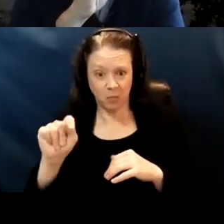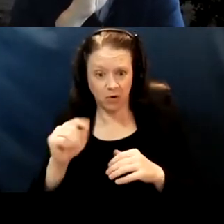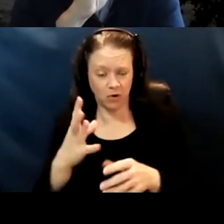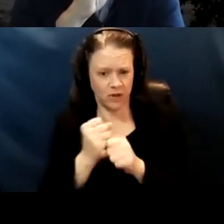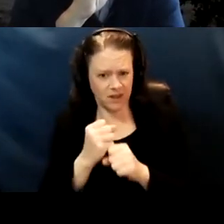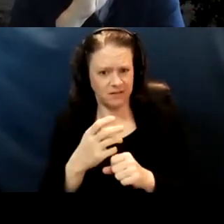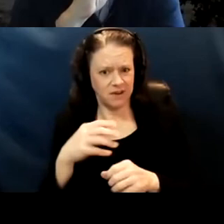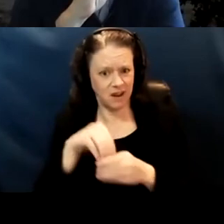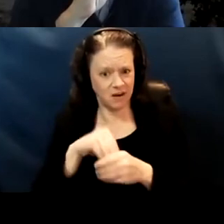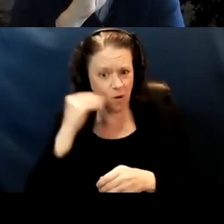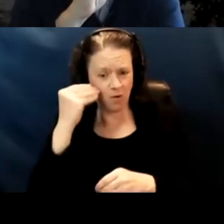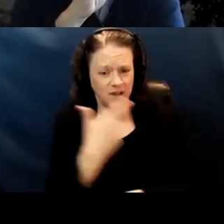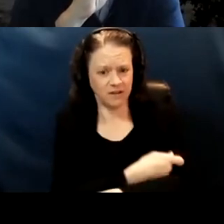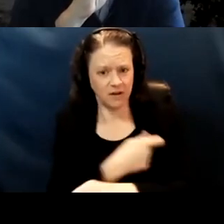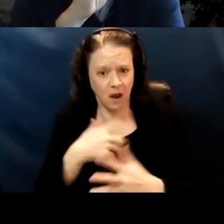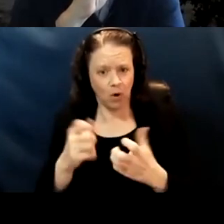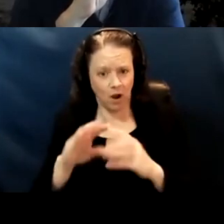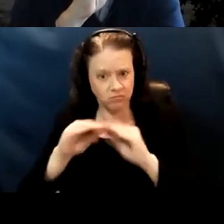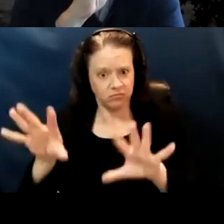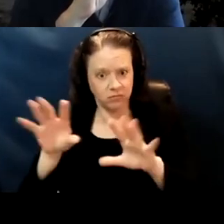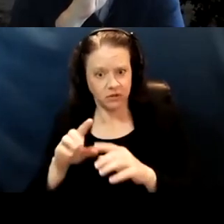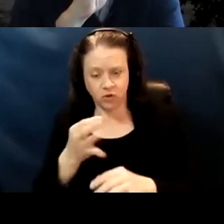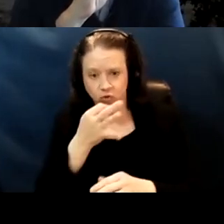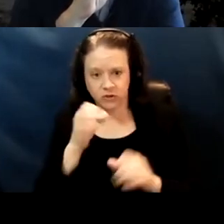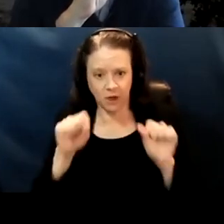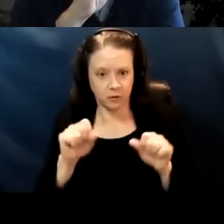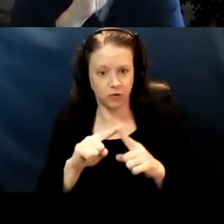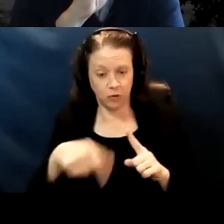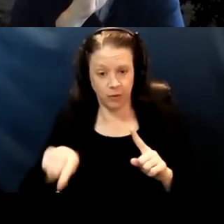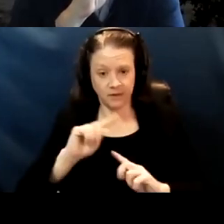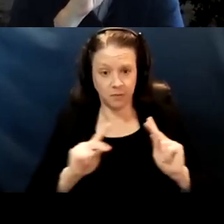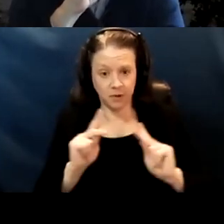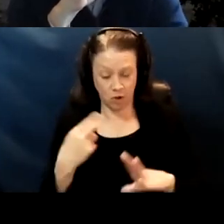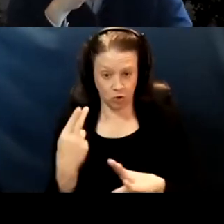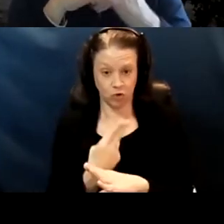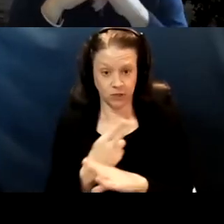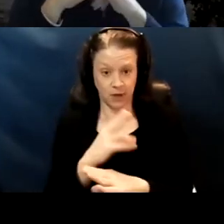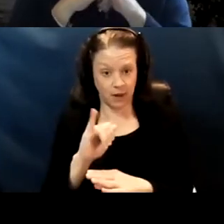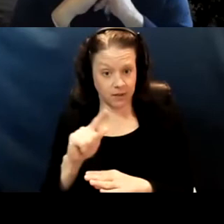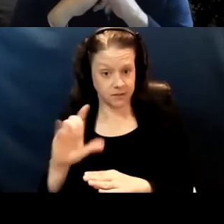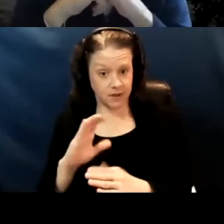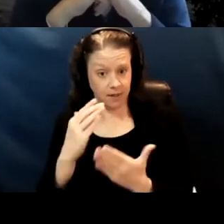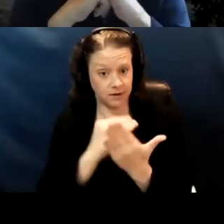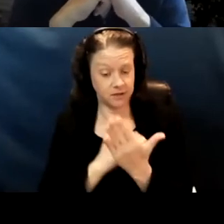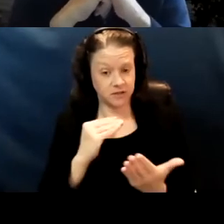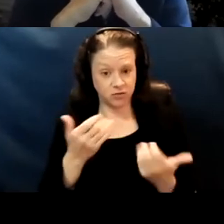I wanna get it as soon as possible to that person. So if using the independent living center list as a model to make that happen,